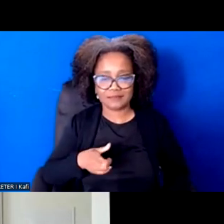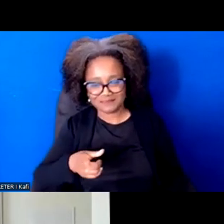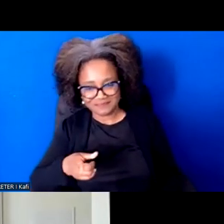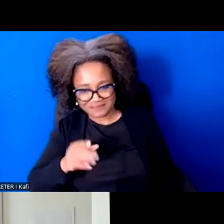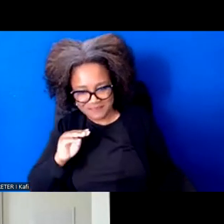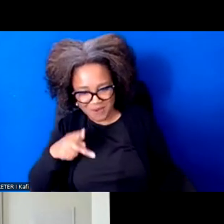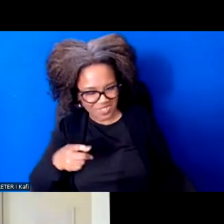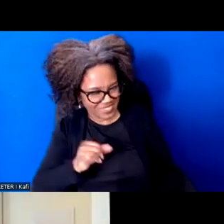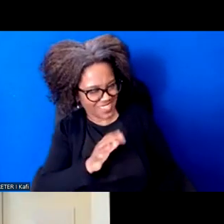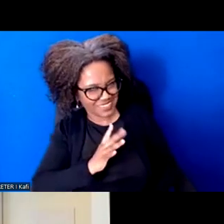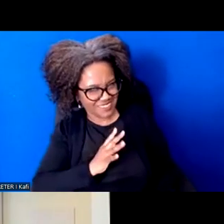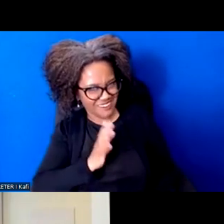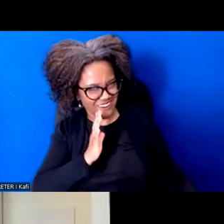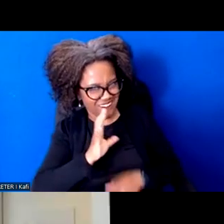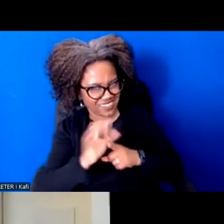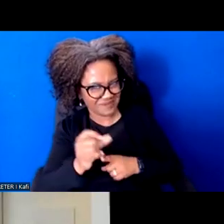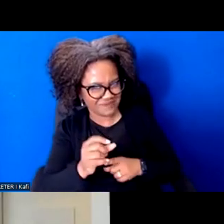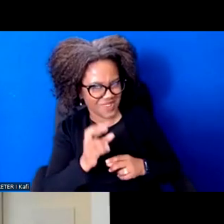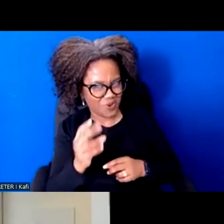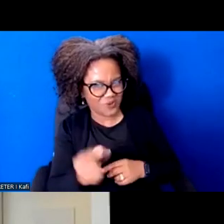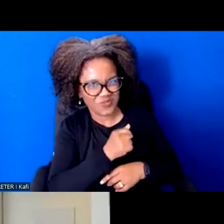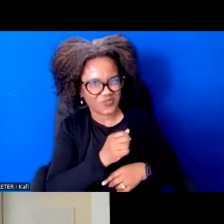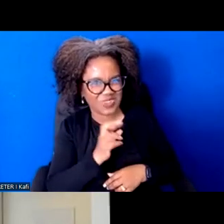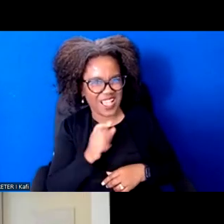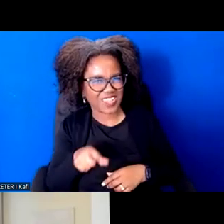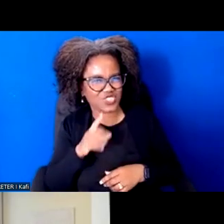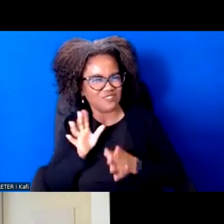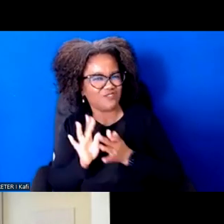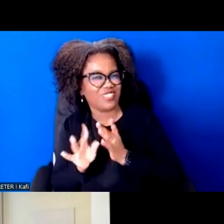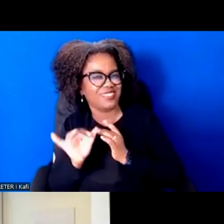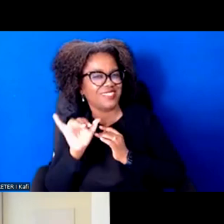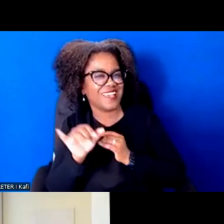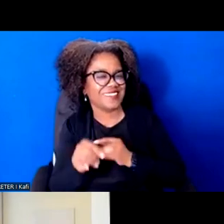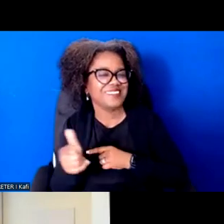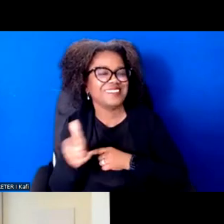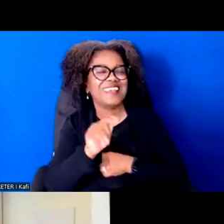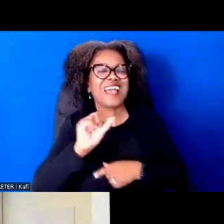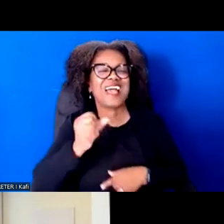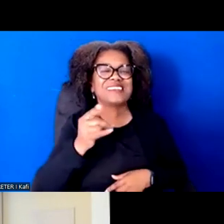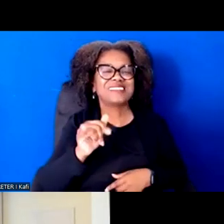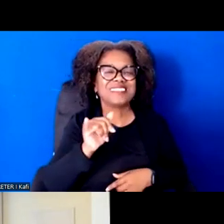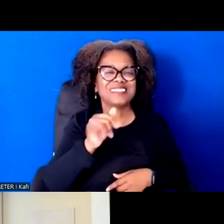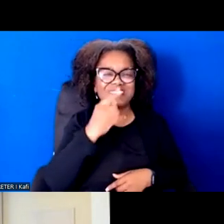I wish I had said, Ashley, seconds for you and then I think Victoria will close this out. Yeah, absolutely.